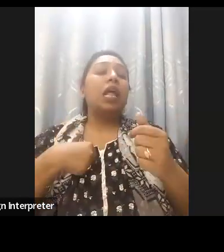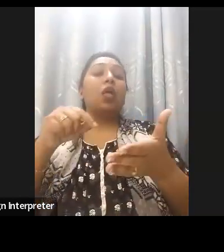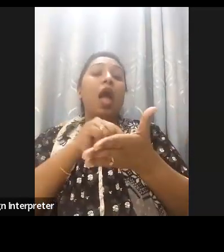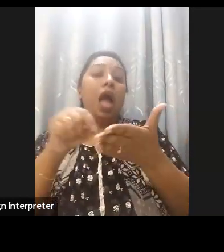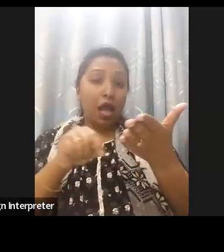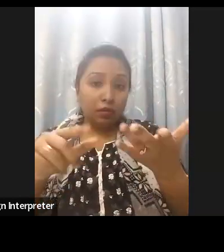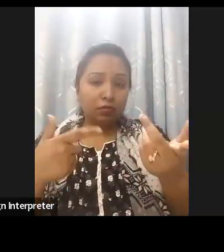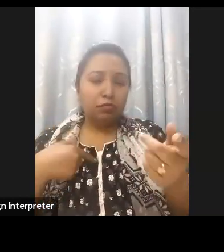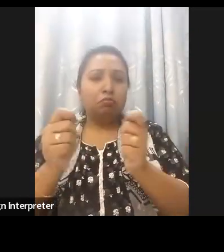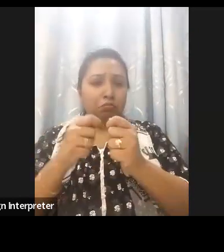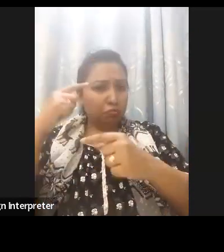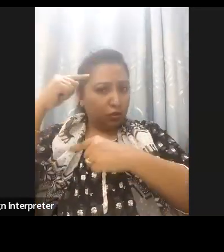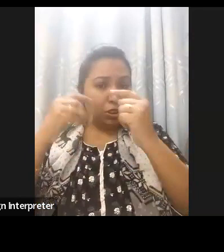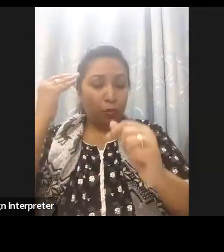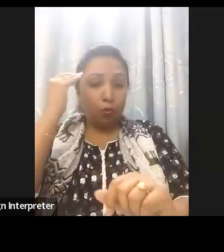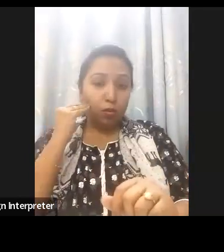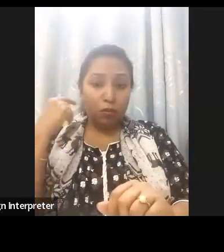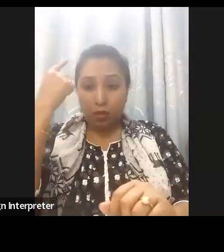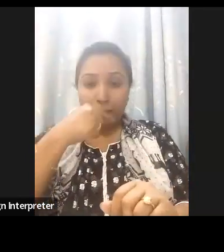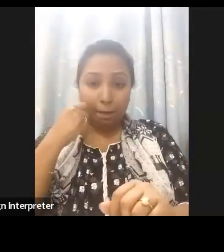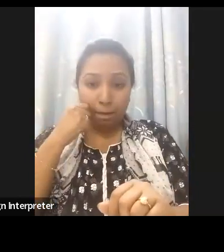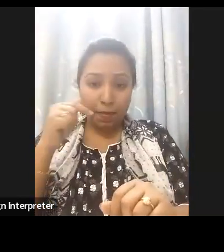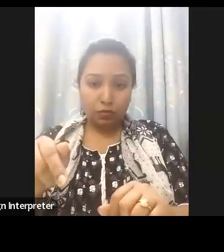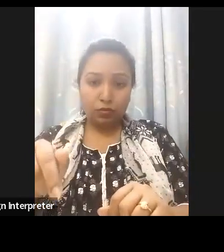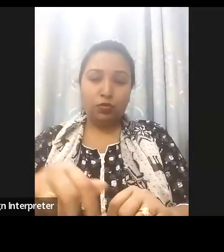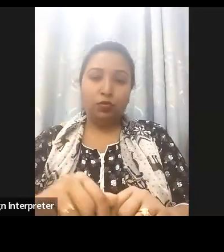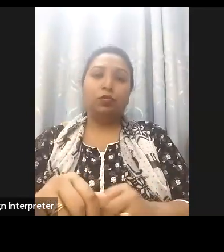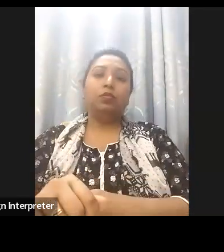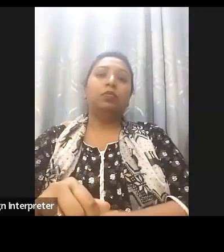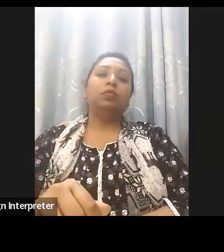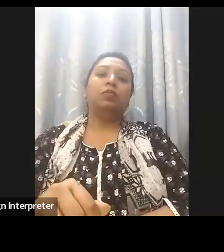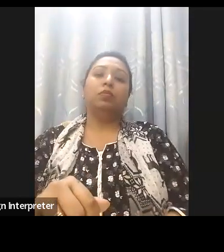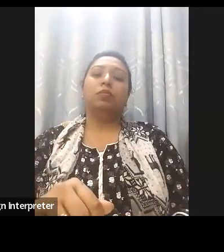for persons with disabilities across the board, to the work of the task force for smart